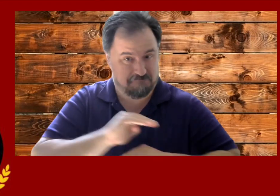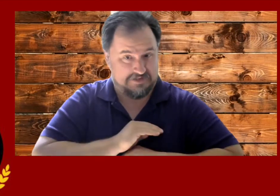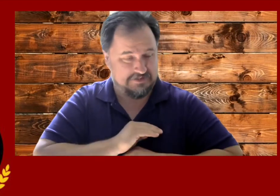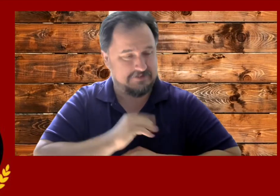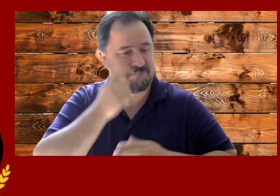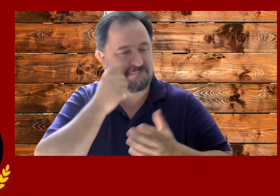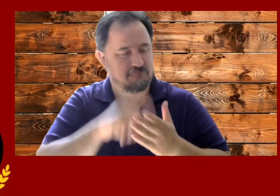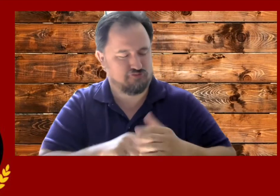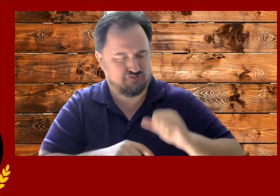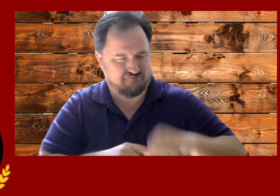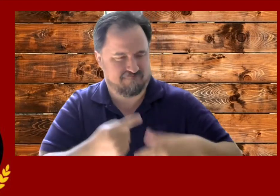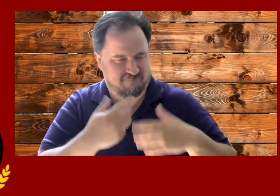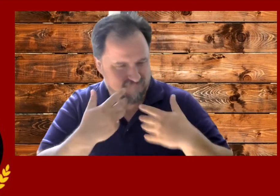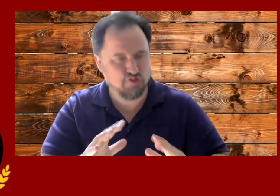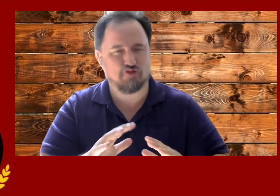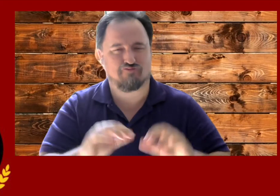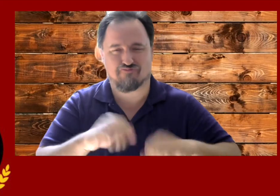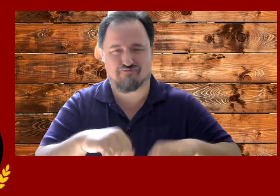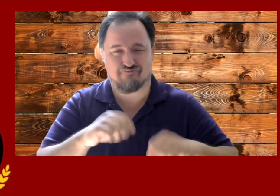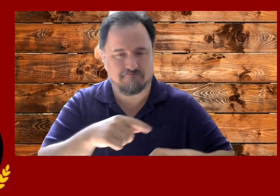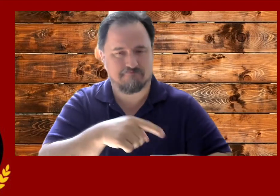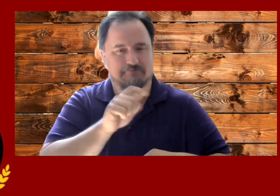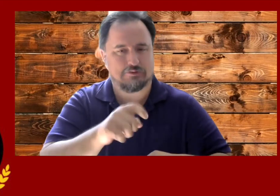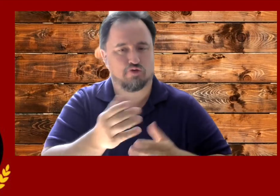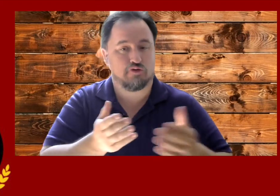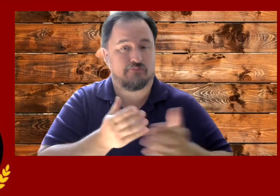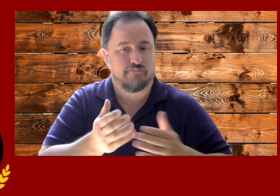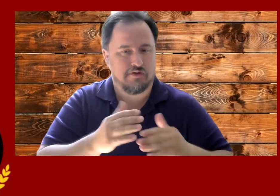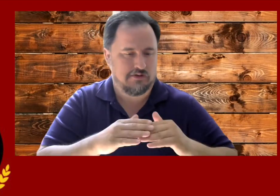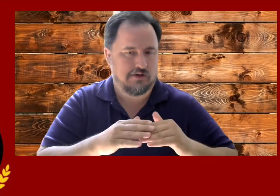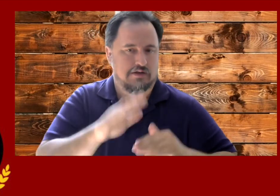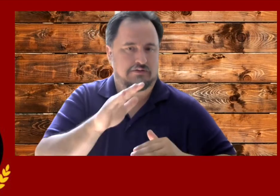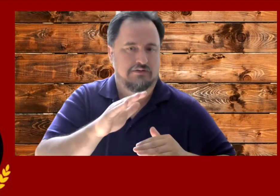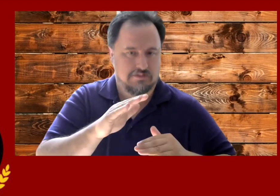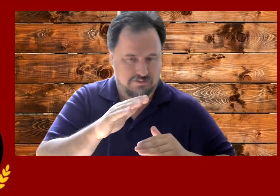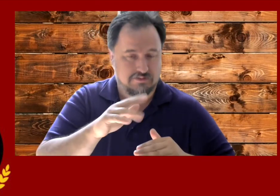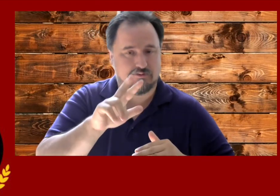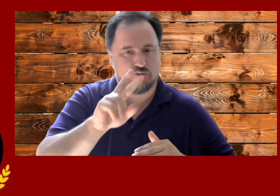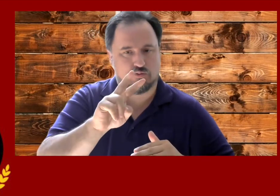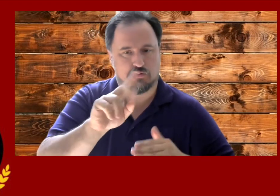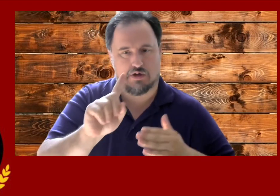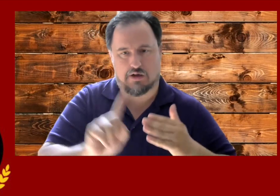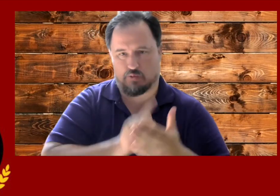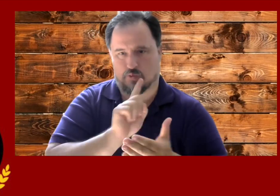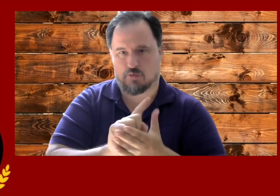In order to meet the community service hours, they had to have 32 hours.